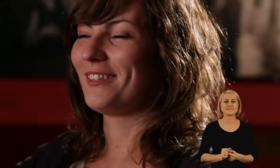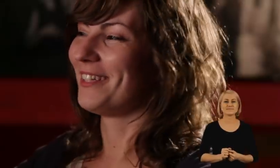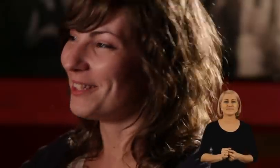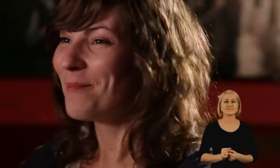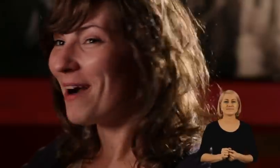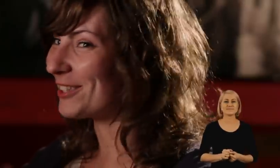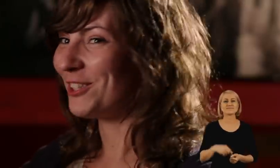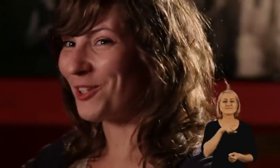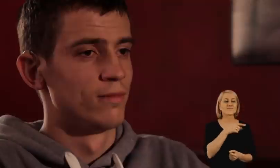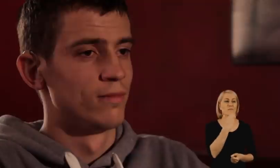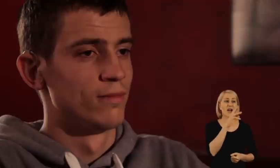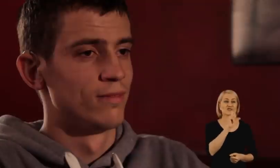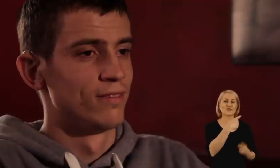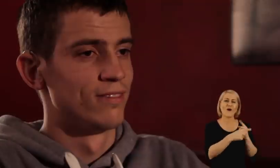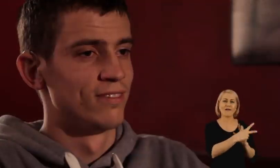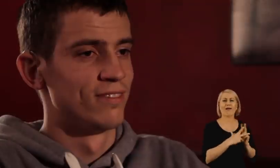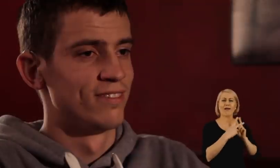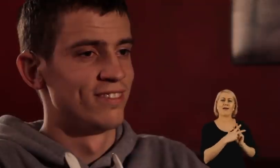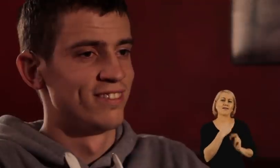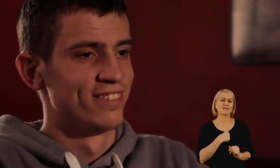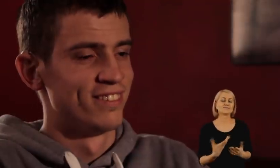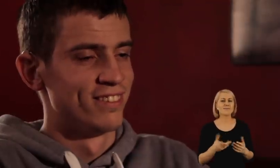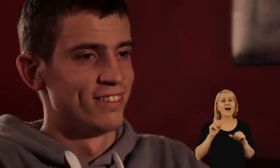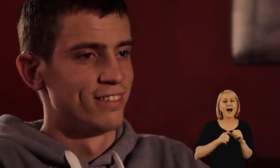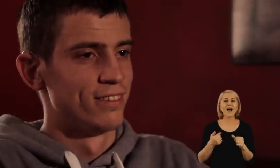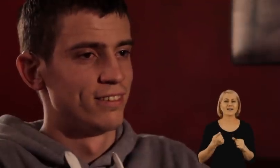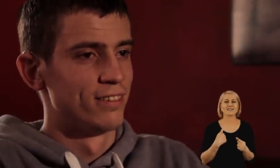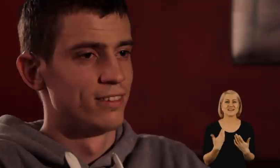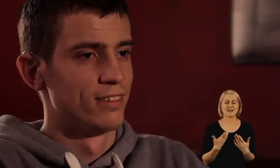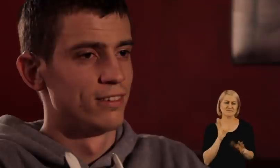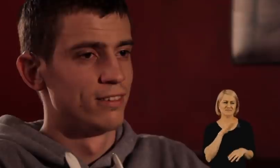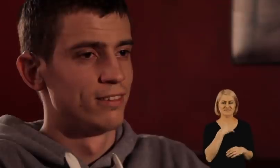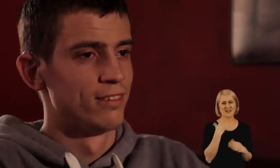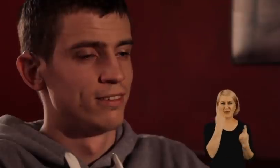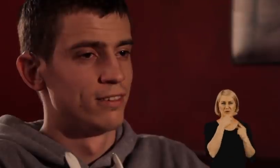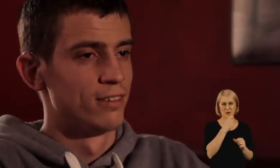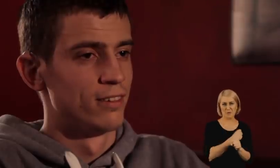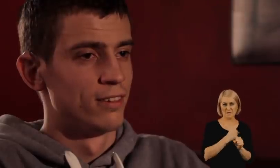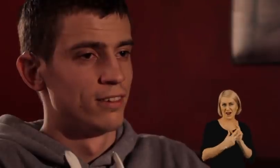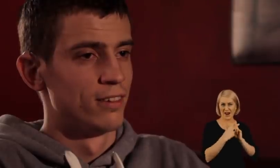he wanted to pick me up but I wasn’t taking it seriously.